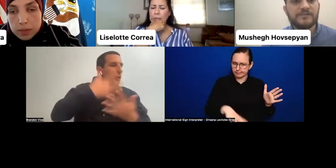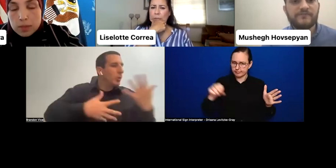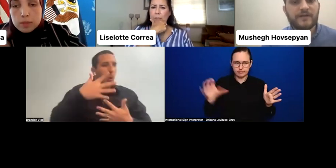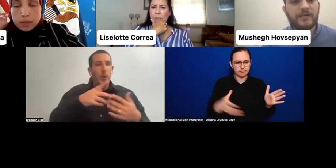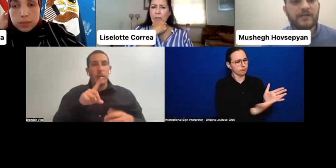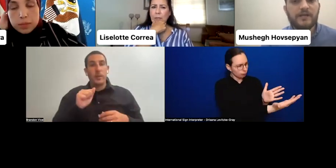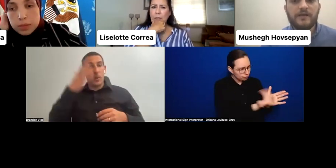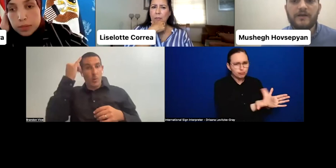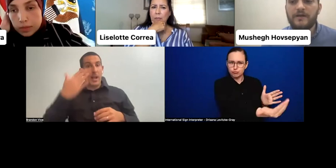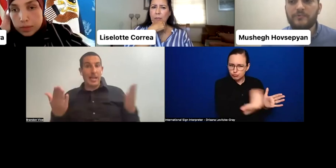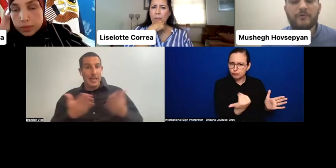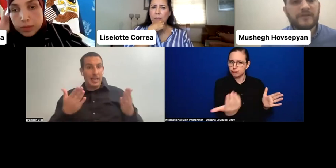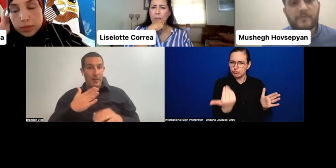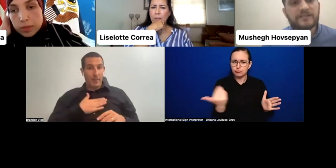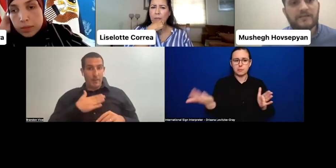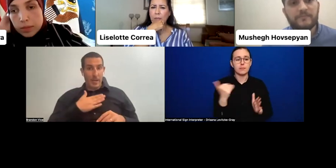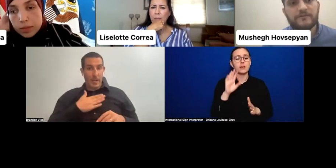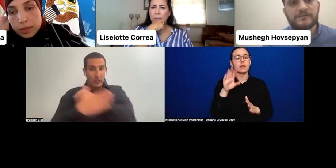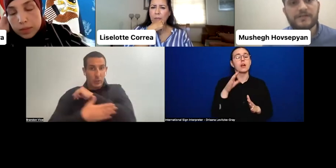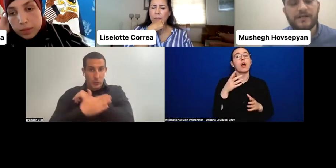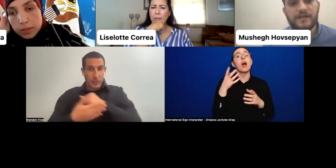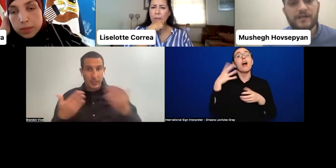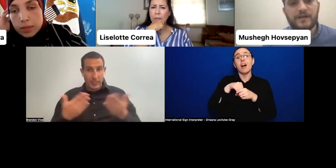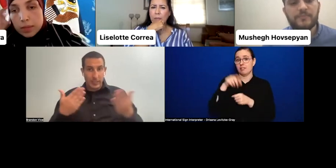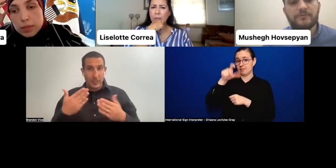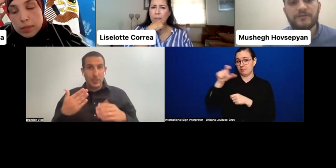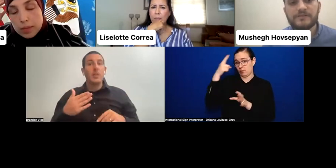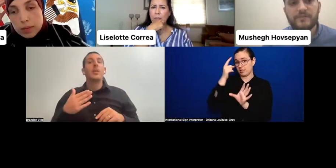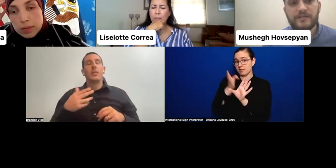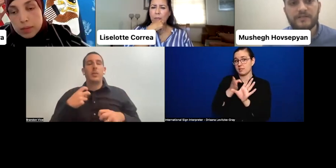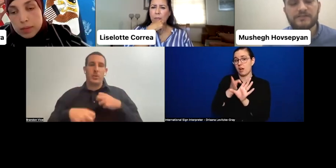it's very problematic because people with disabilities--